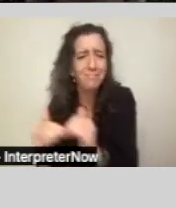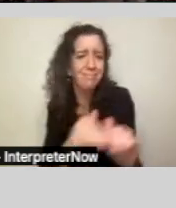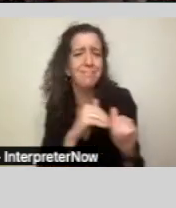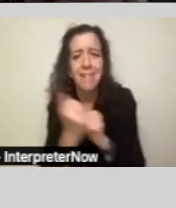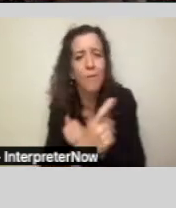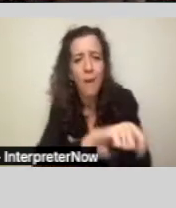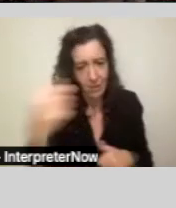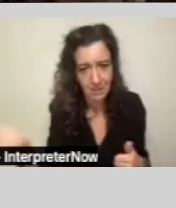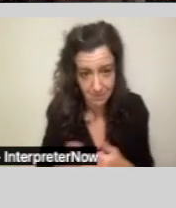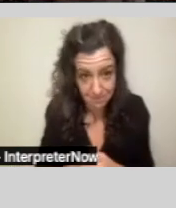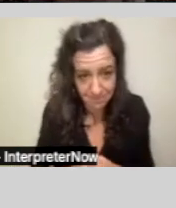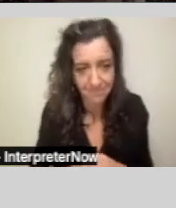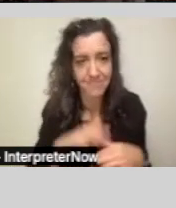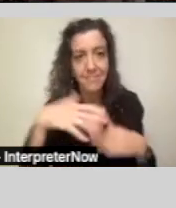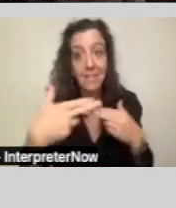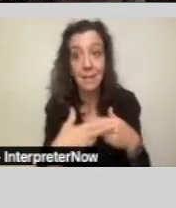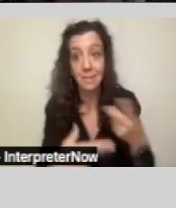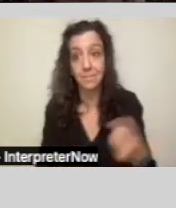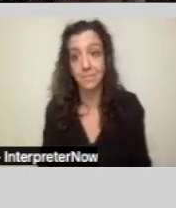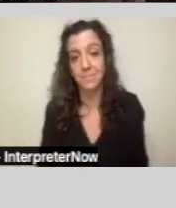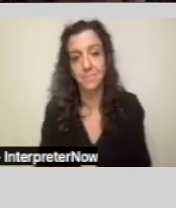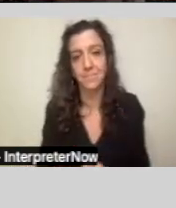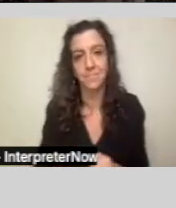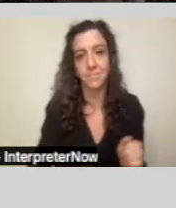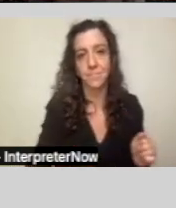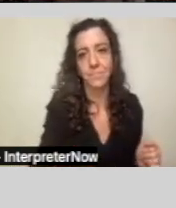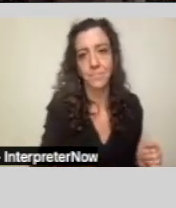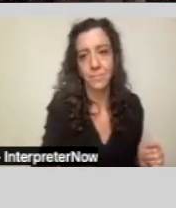Next slide, please.